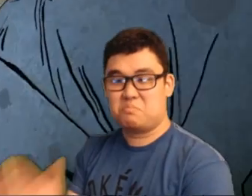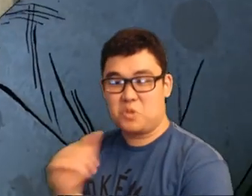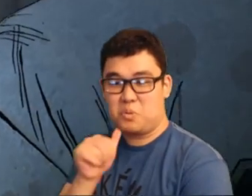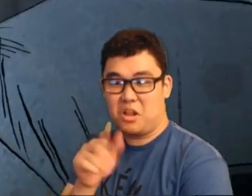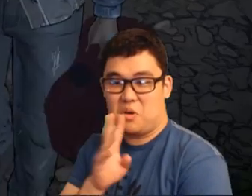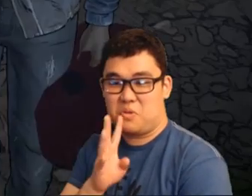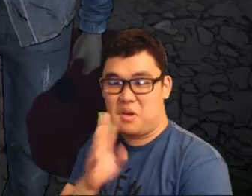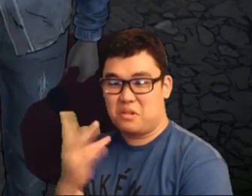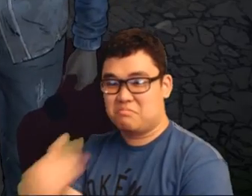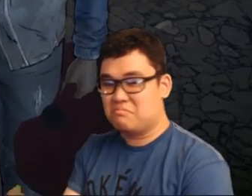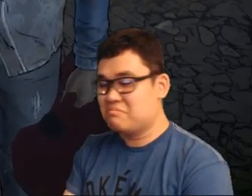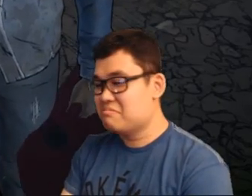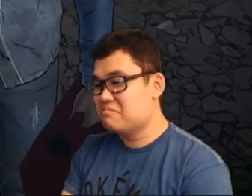Let's talk to Gabe.